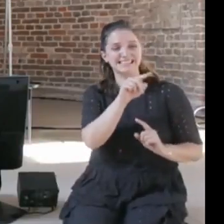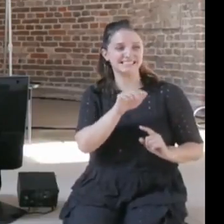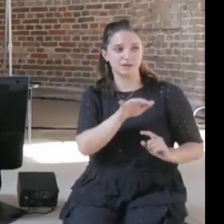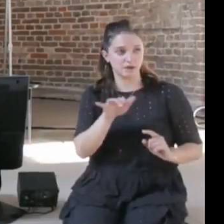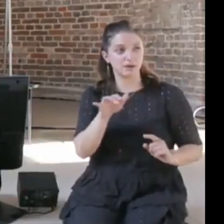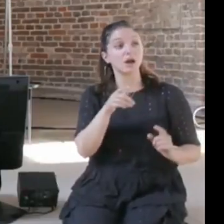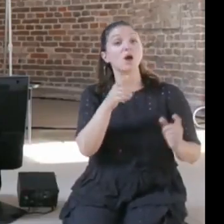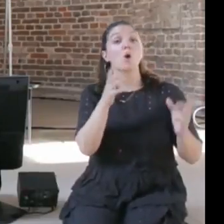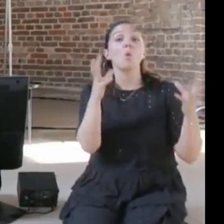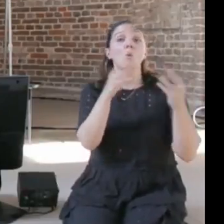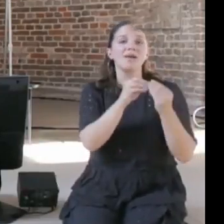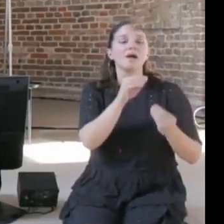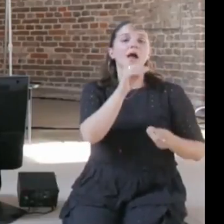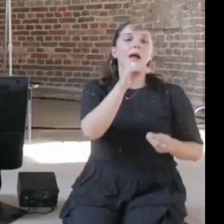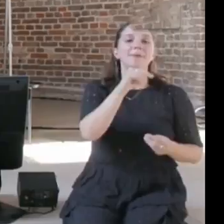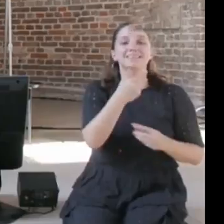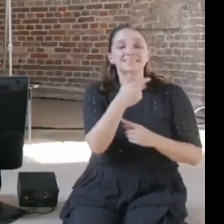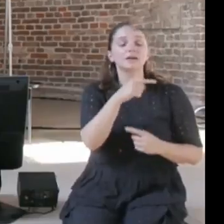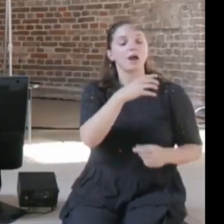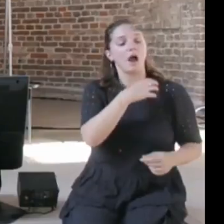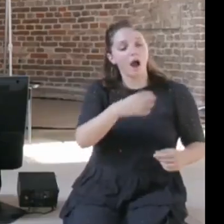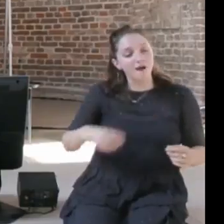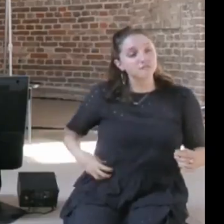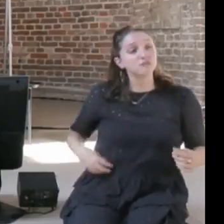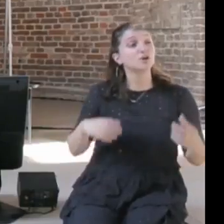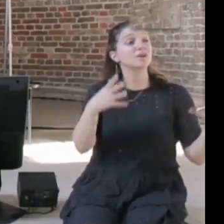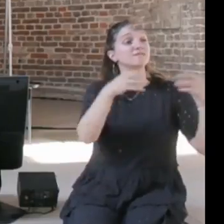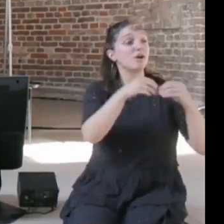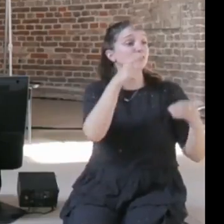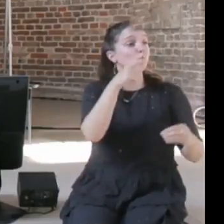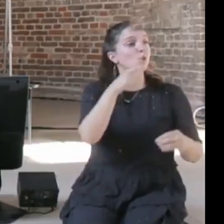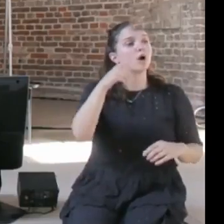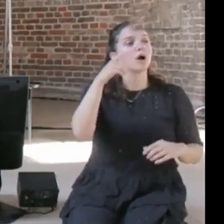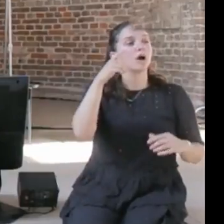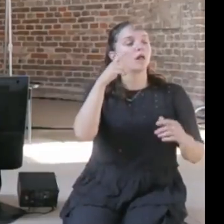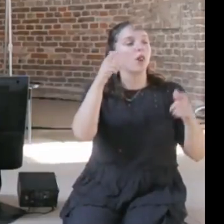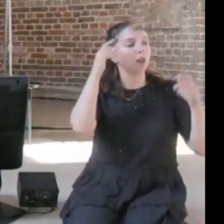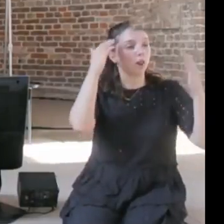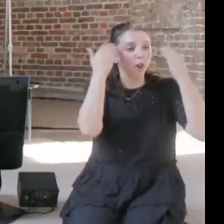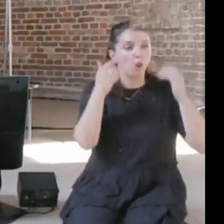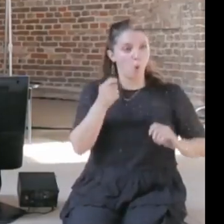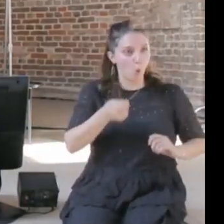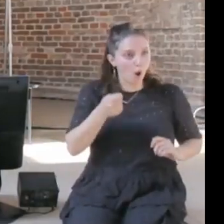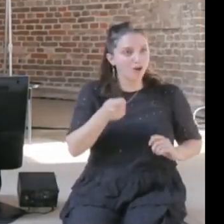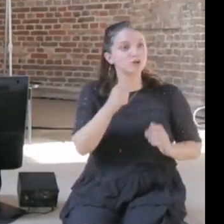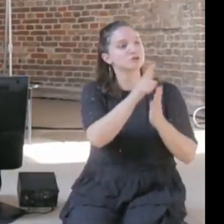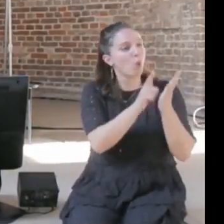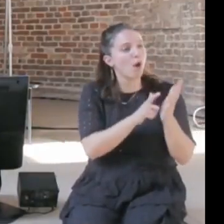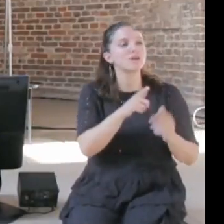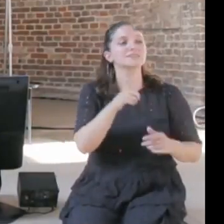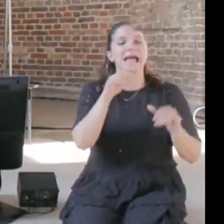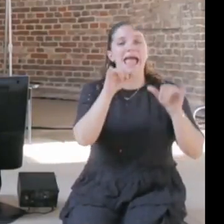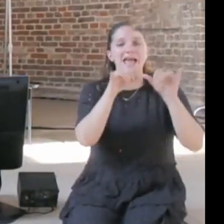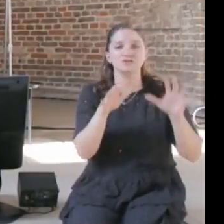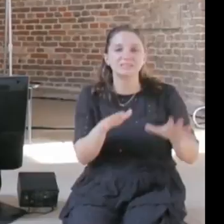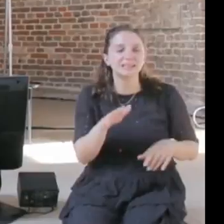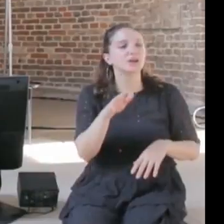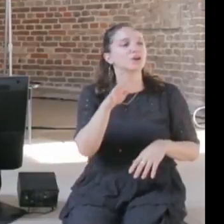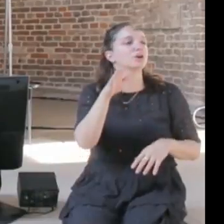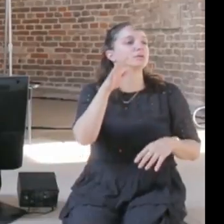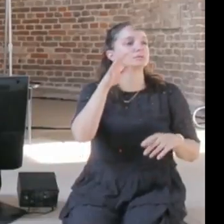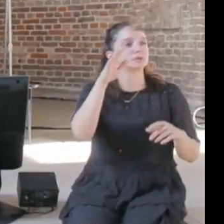and its lawyers, philosophers, engineers and policy people, but I think that you shouldn't